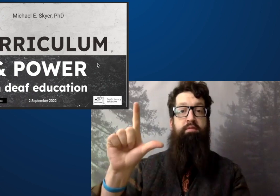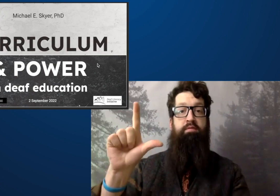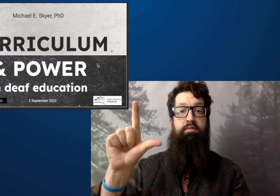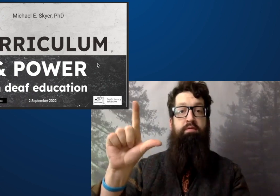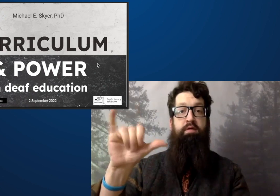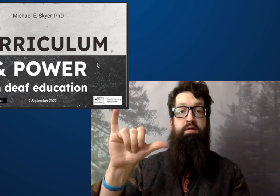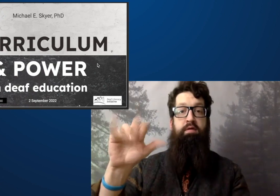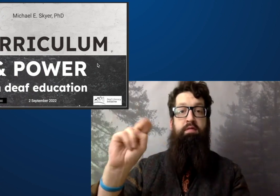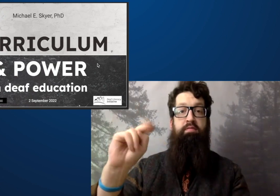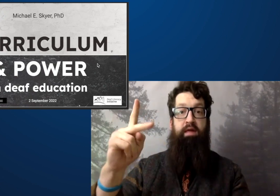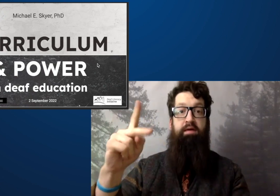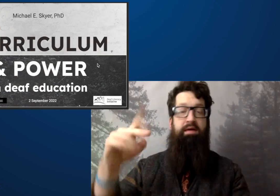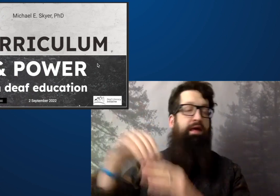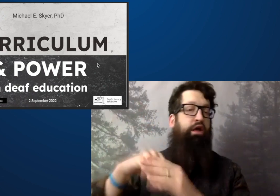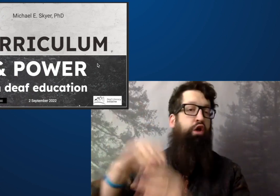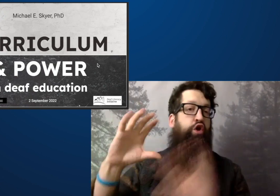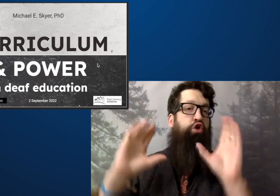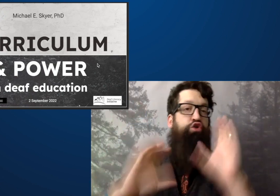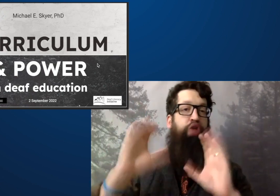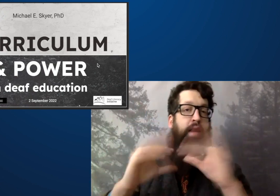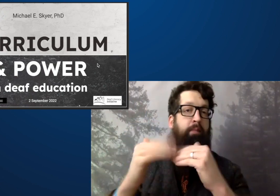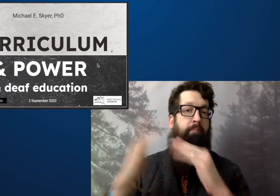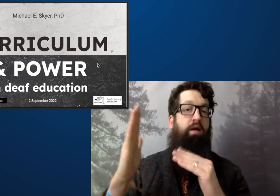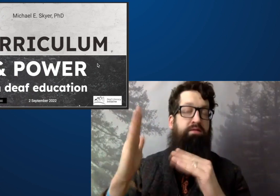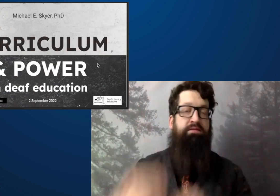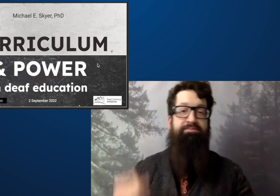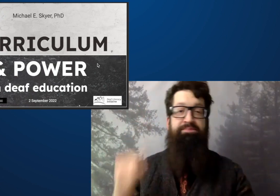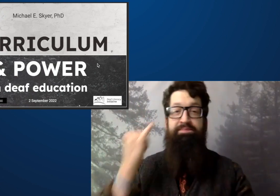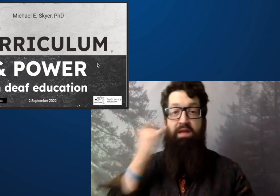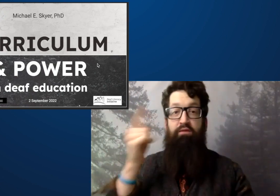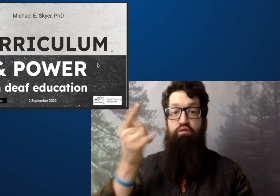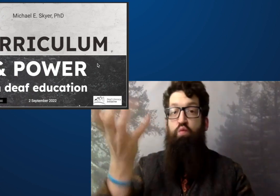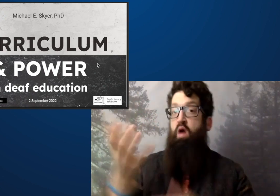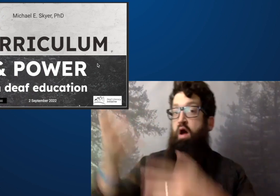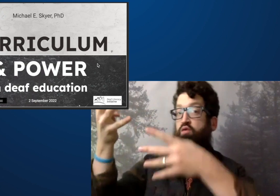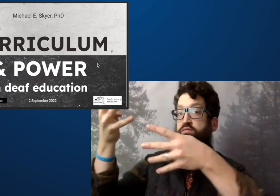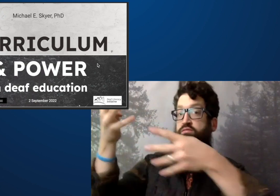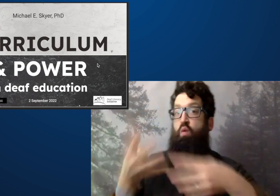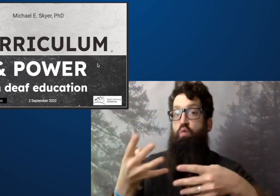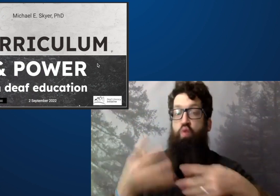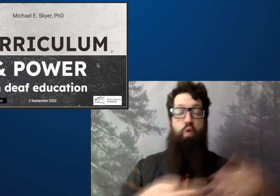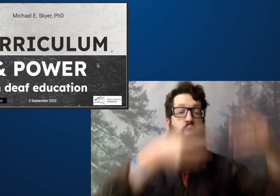I'll post the link into the chat.